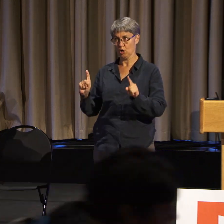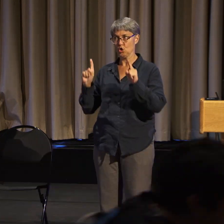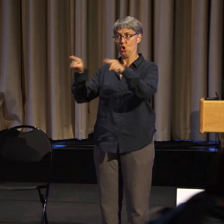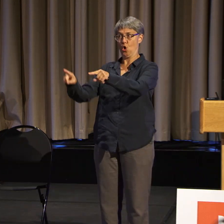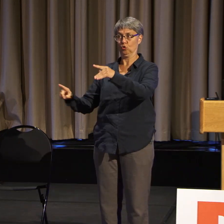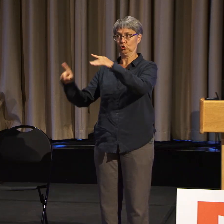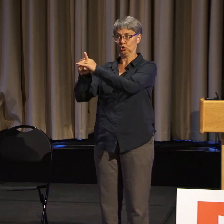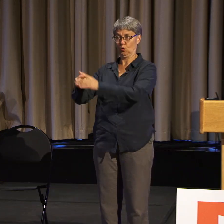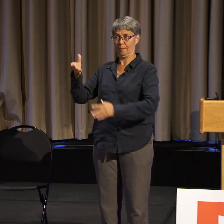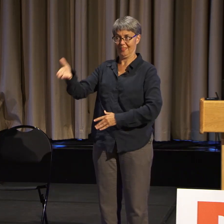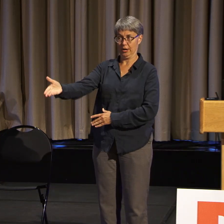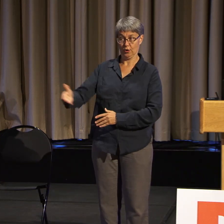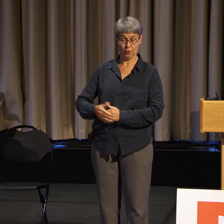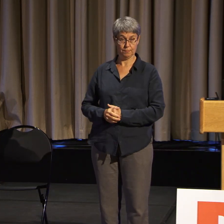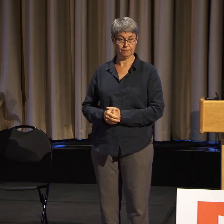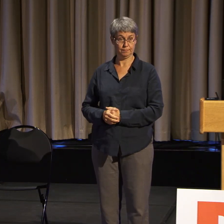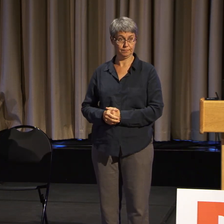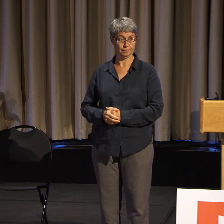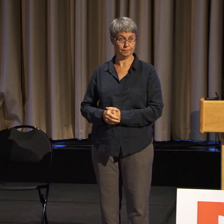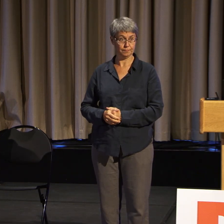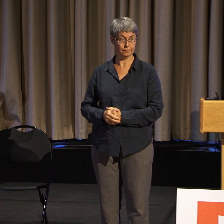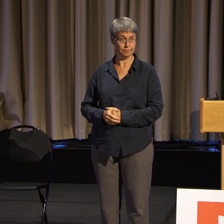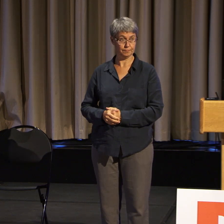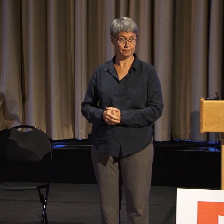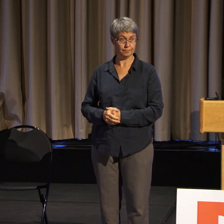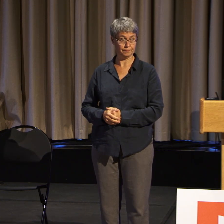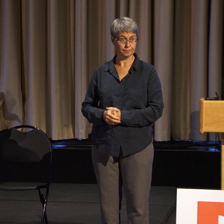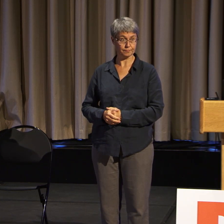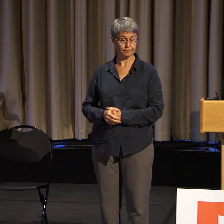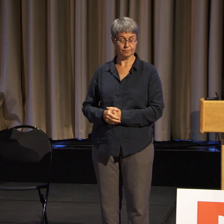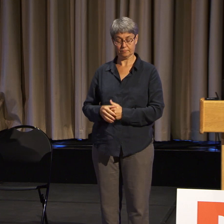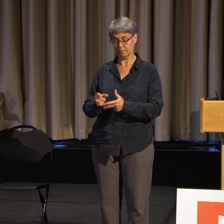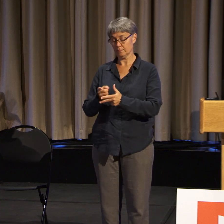We have ADAPT members who are very much interested in Black